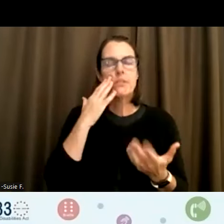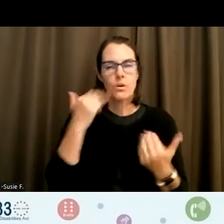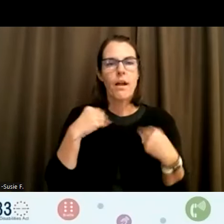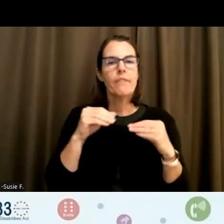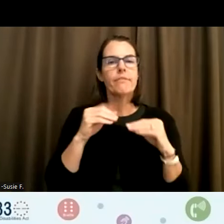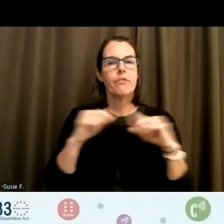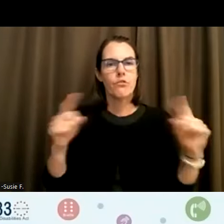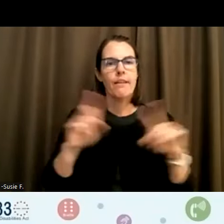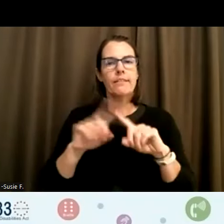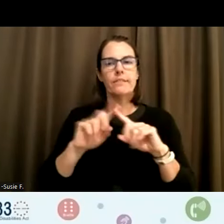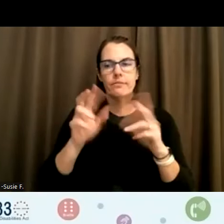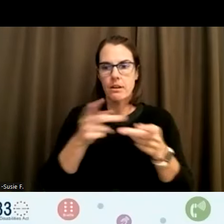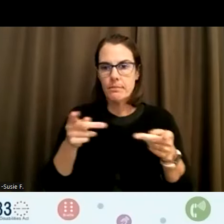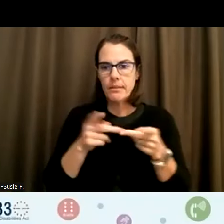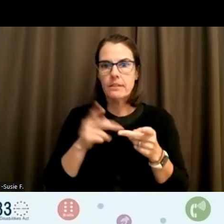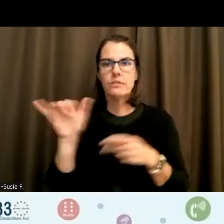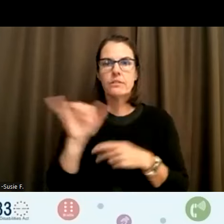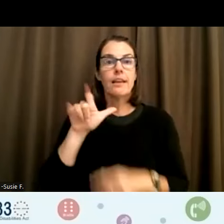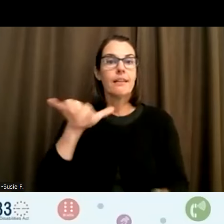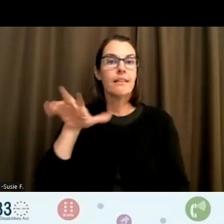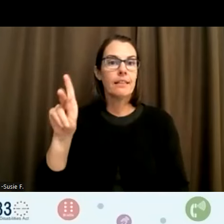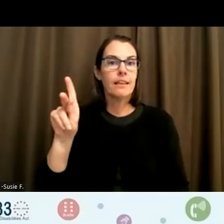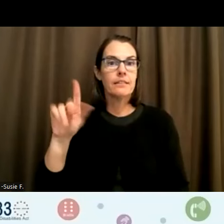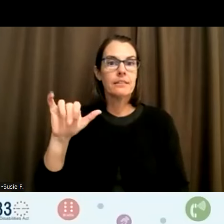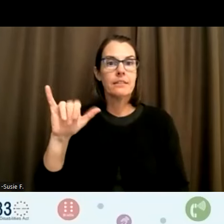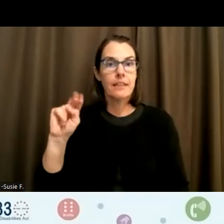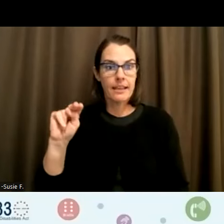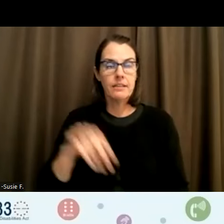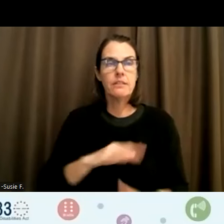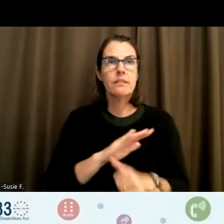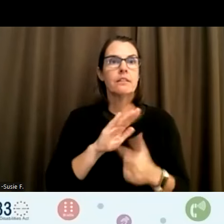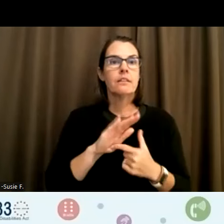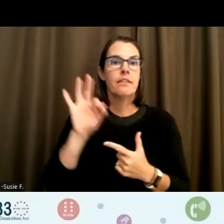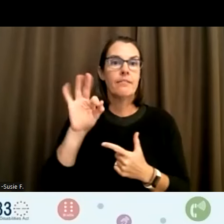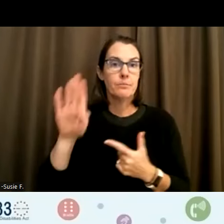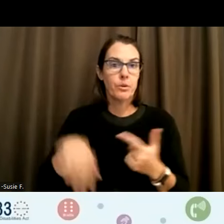Places like LinkedIn, Facebook I believe.